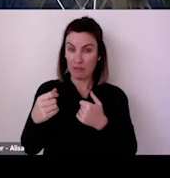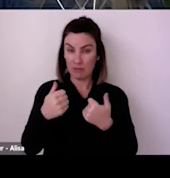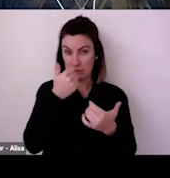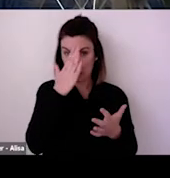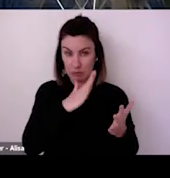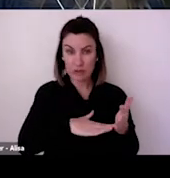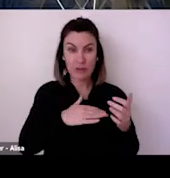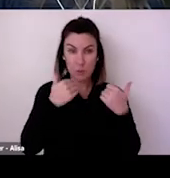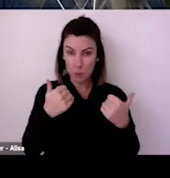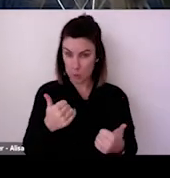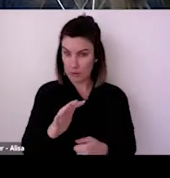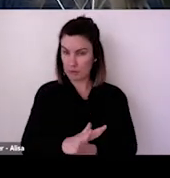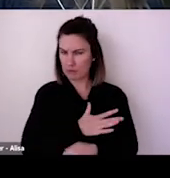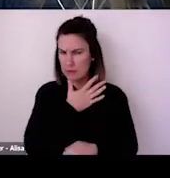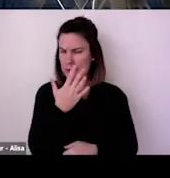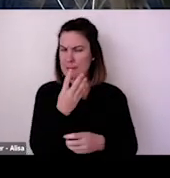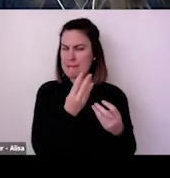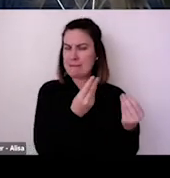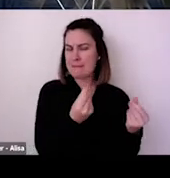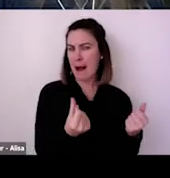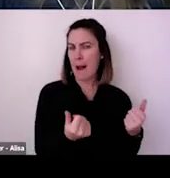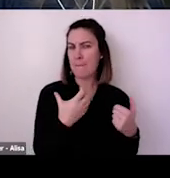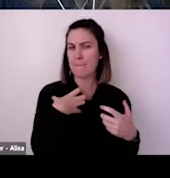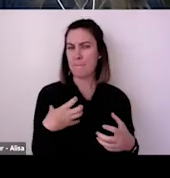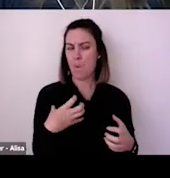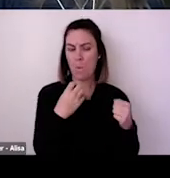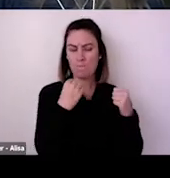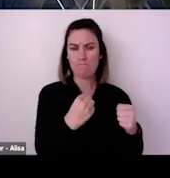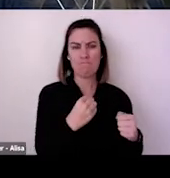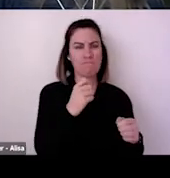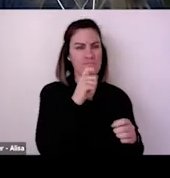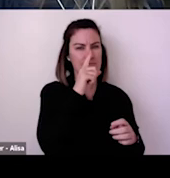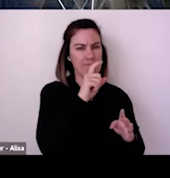partners, the best minds in the country, and address these needs and it is Rebecca, when